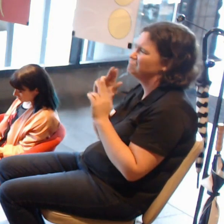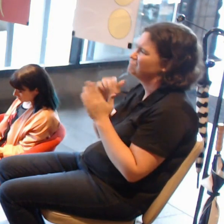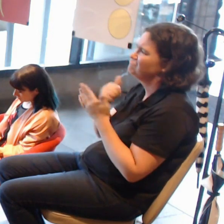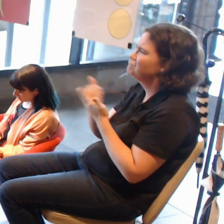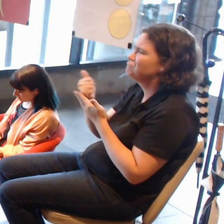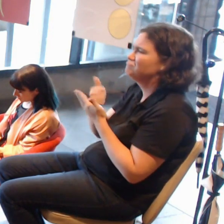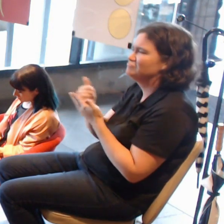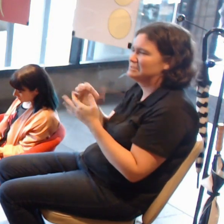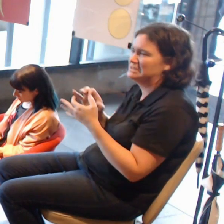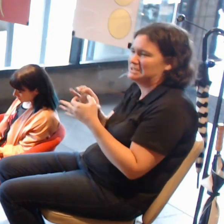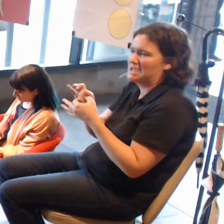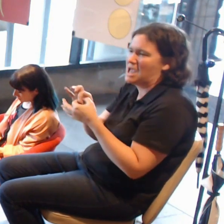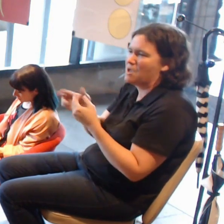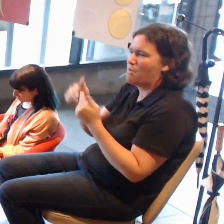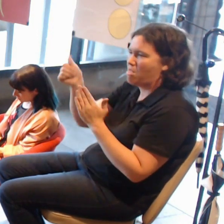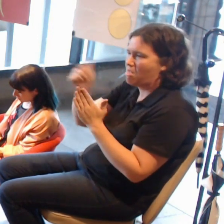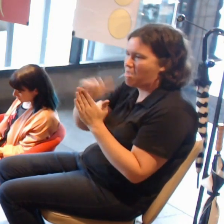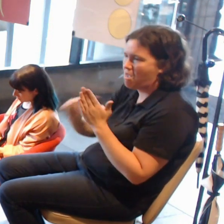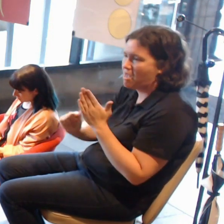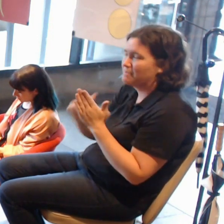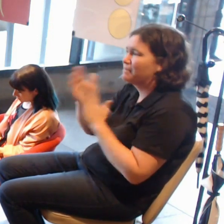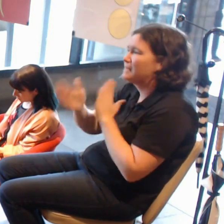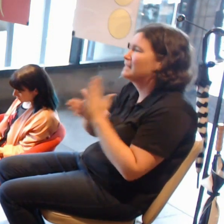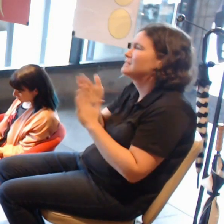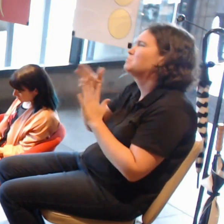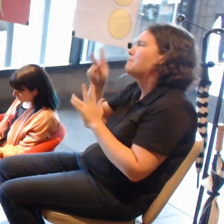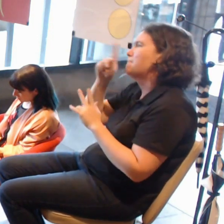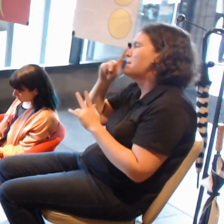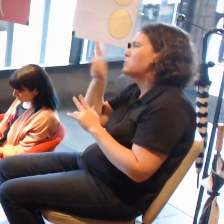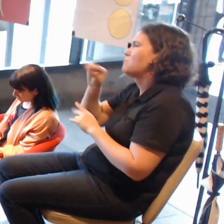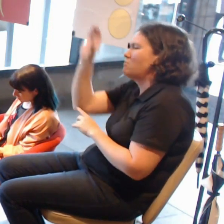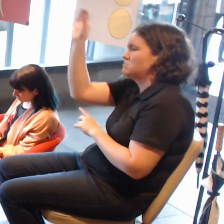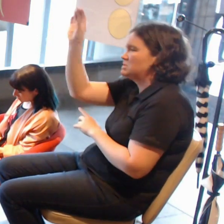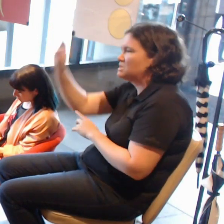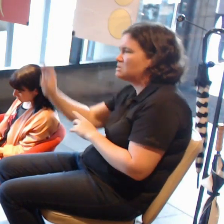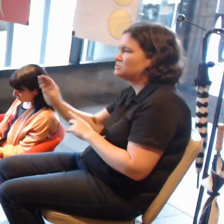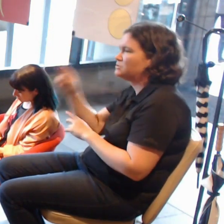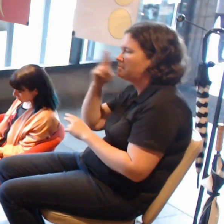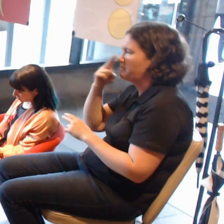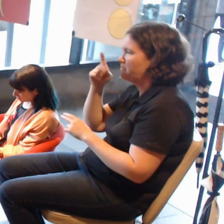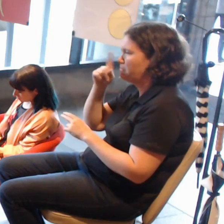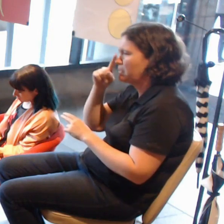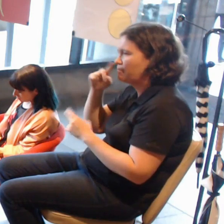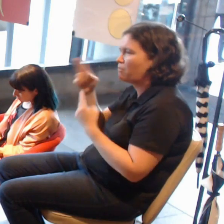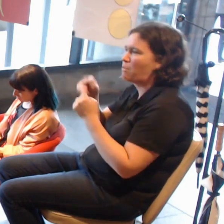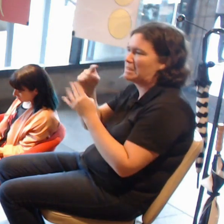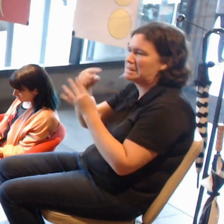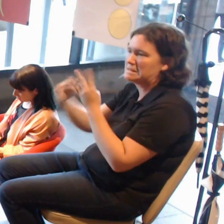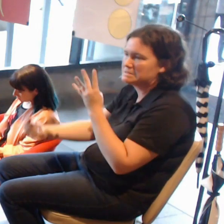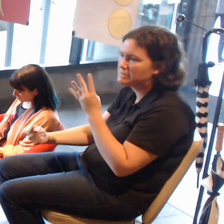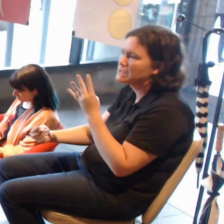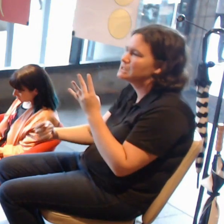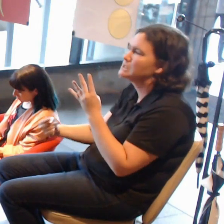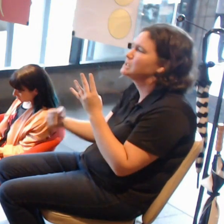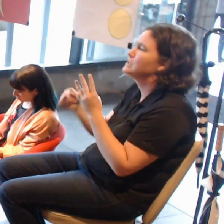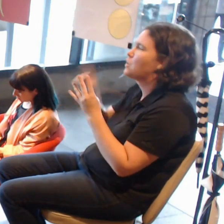people from remote communities, people who don't feel comfortable entering a gallery space, people who don't have time entering gallery spaces,